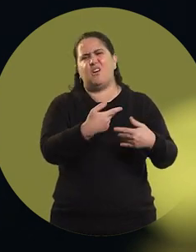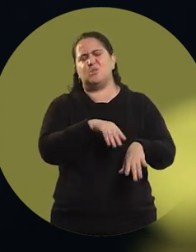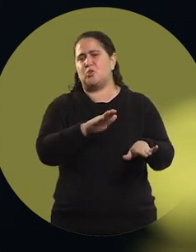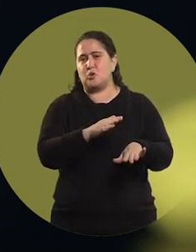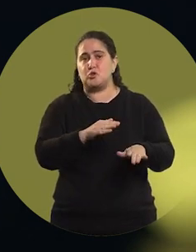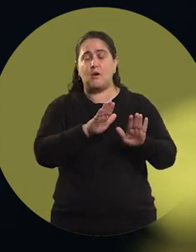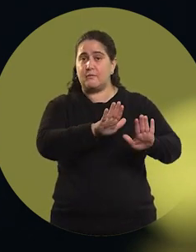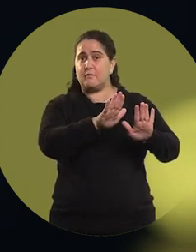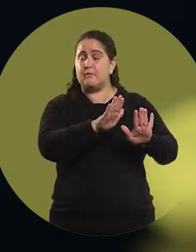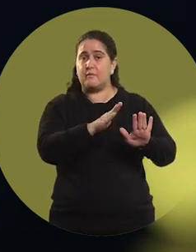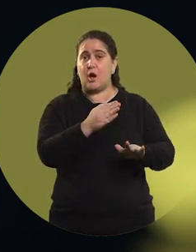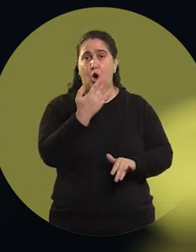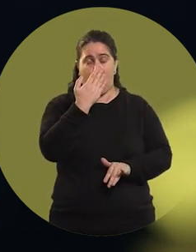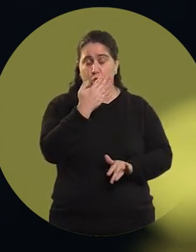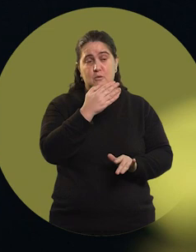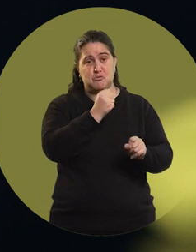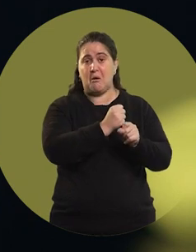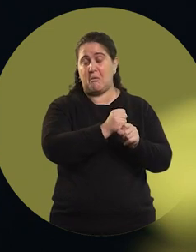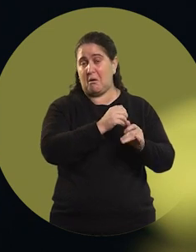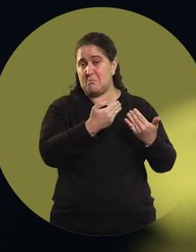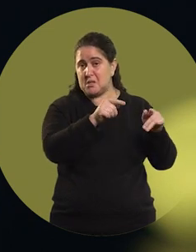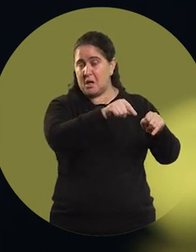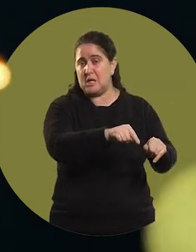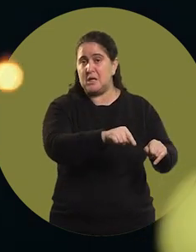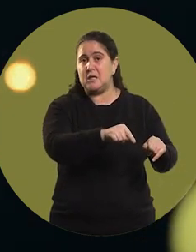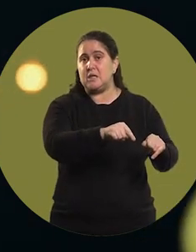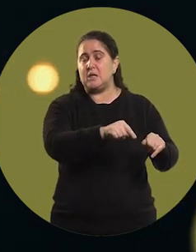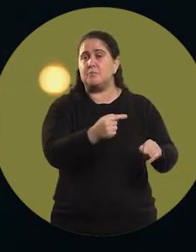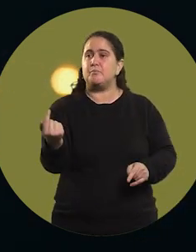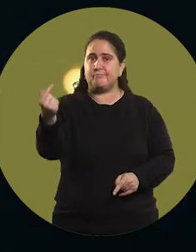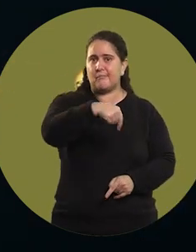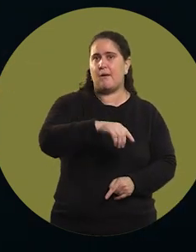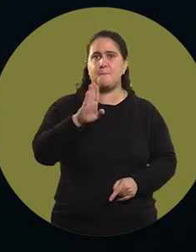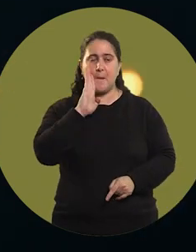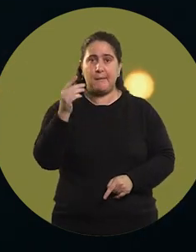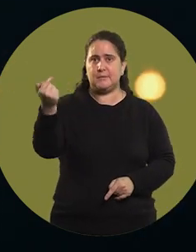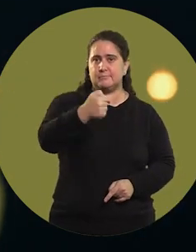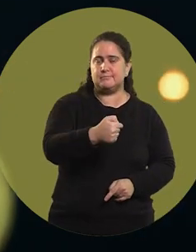I stayed in Córdoba, I got a job… And mom came one day,